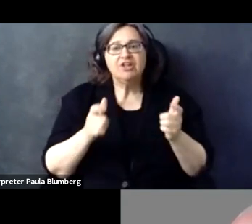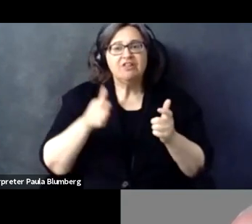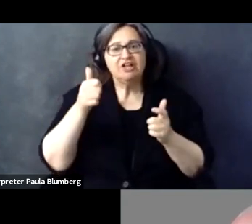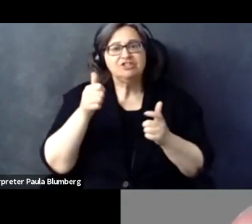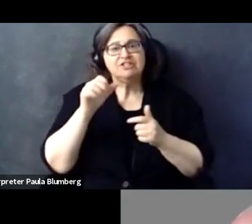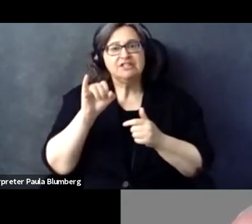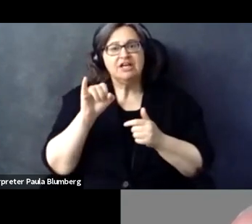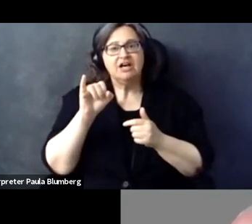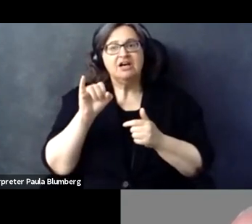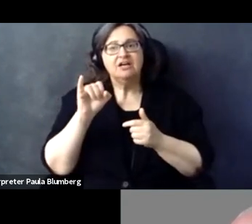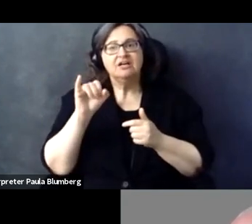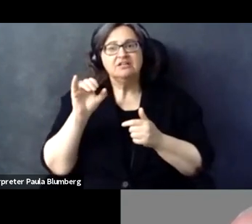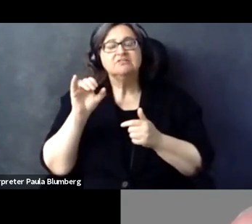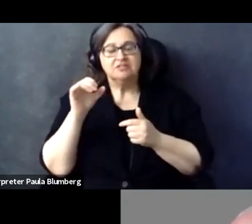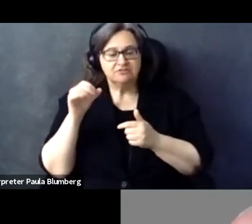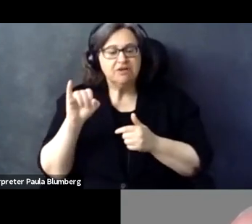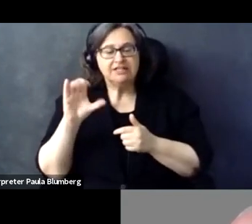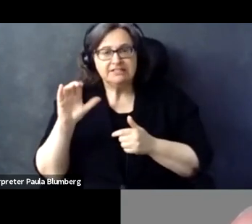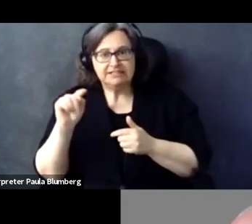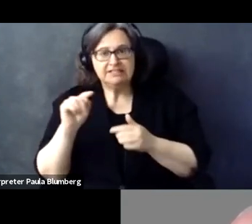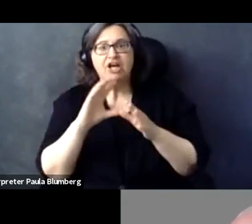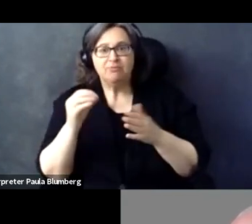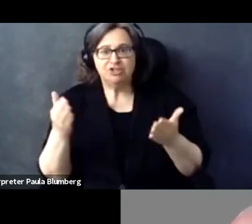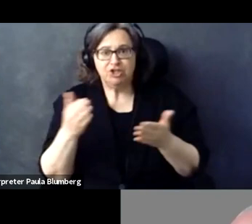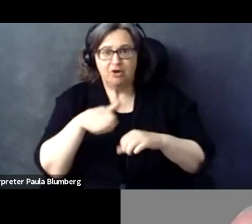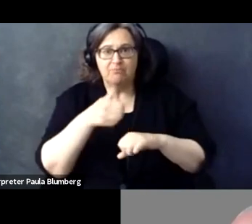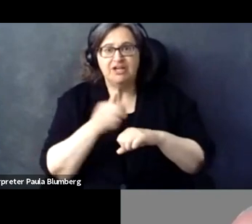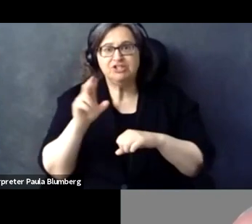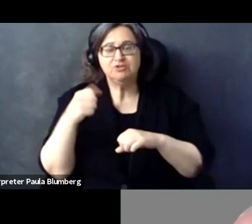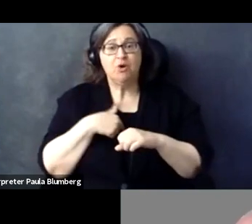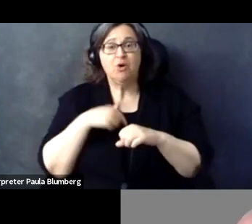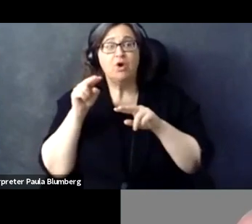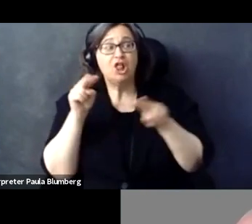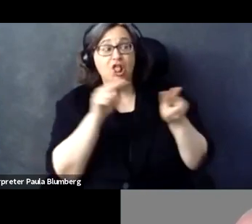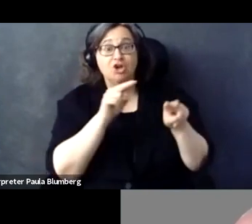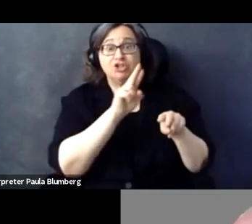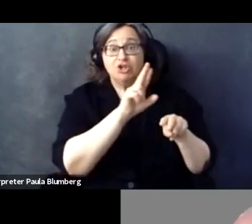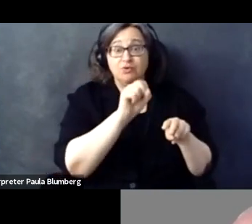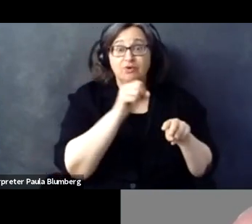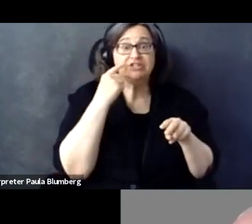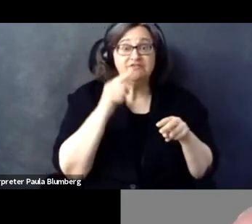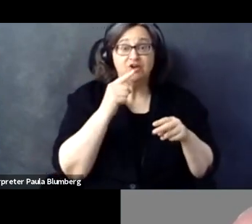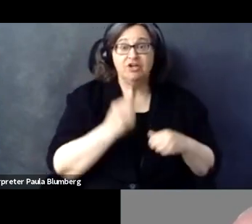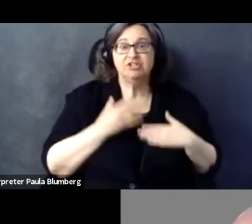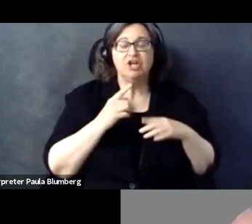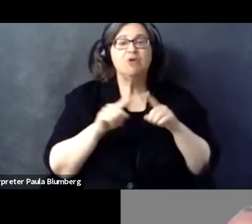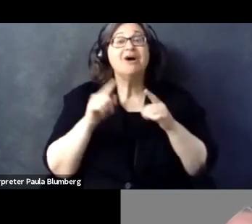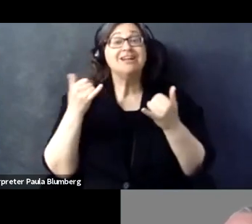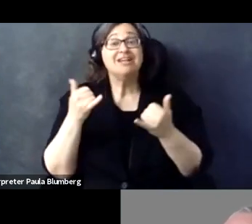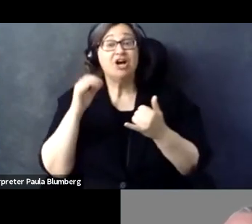the same across the EU. Because even though the largest ICT companies are-based in the U.S. and many of us do look west